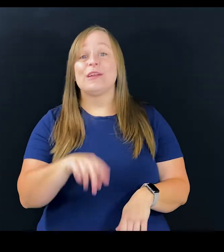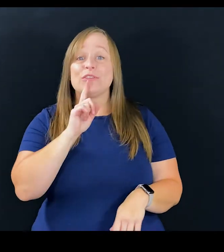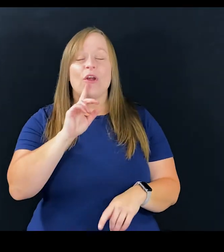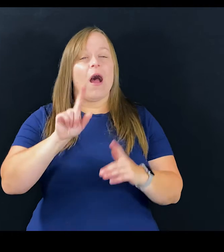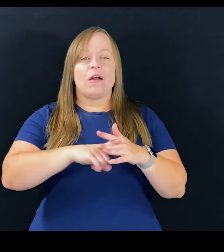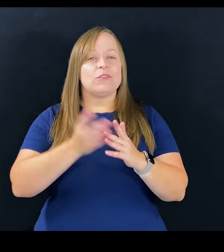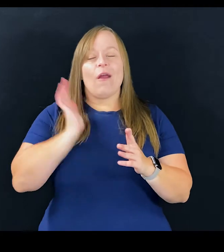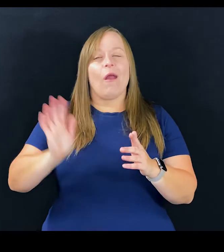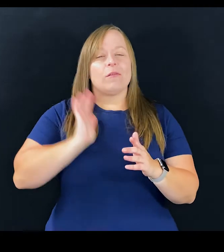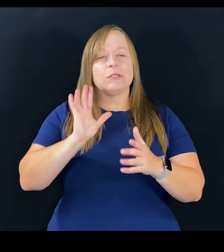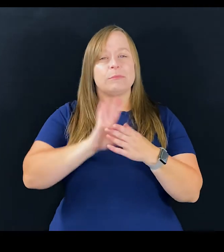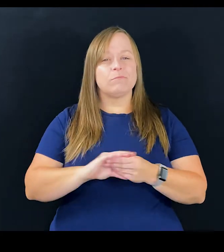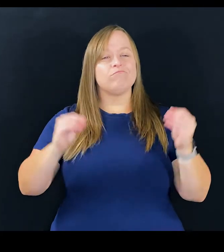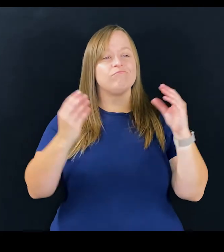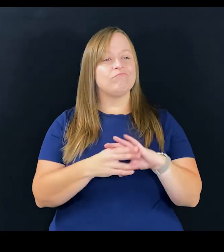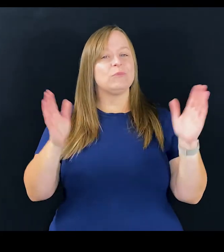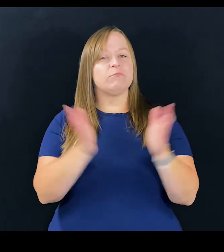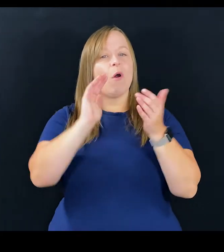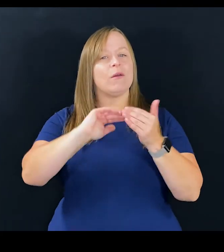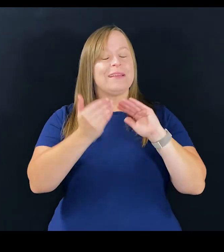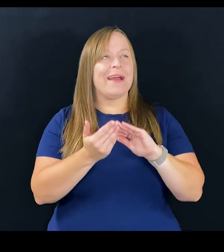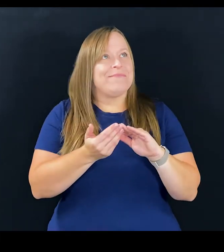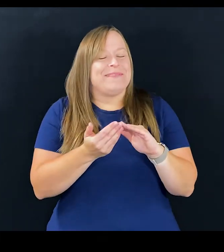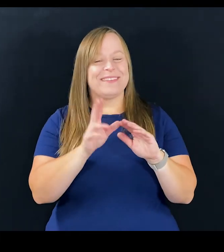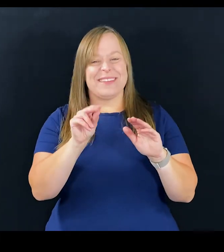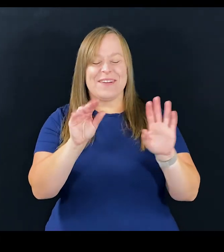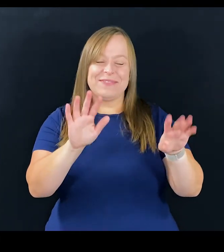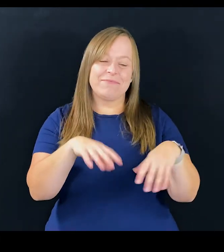Actually, it all started in a small town, no,